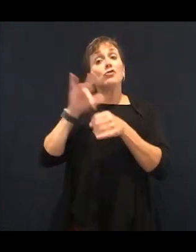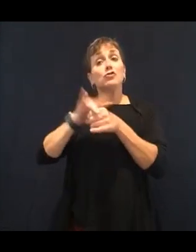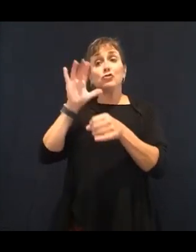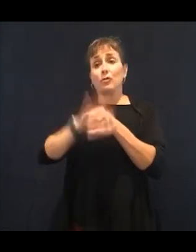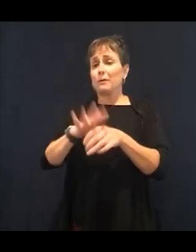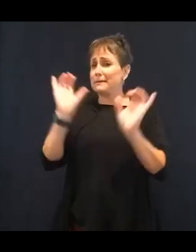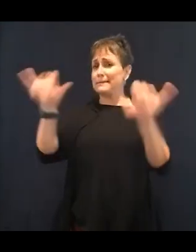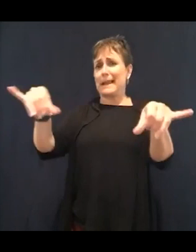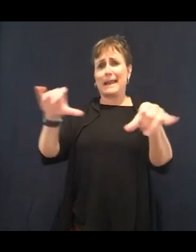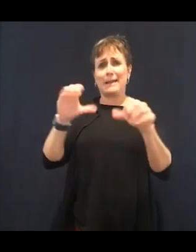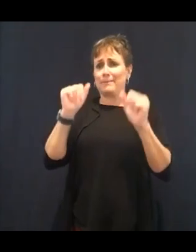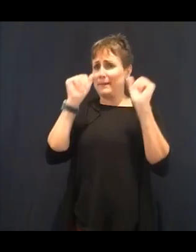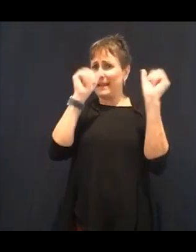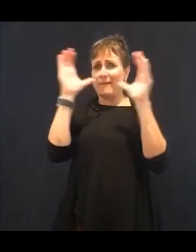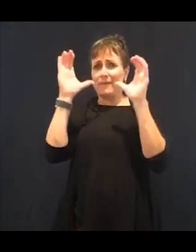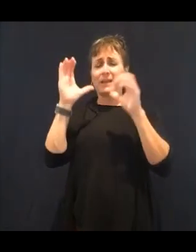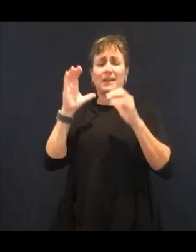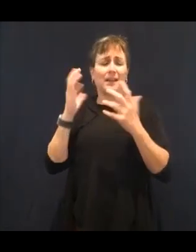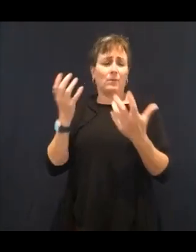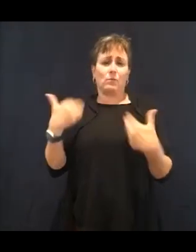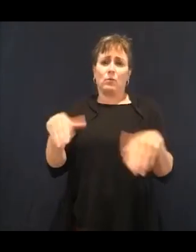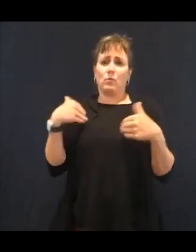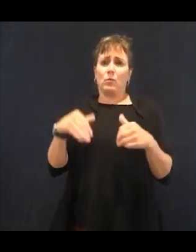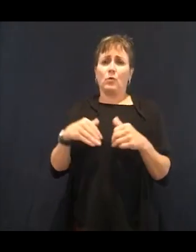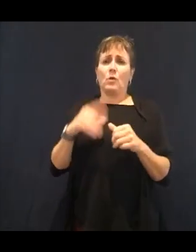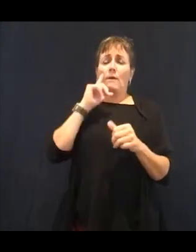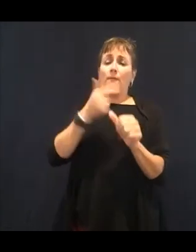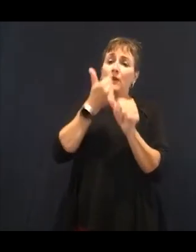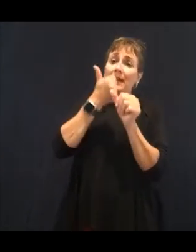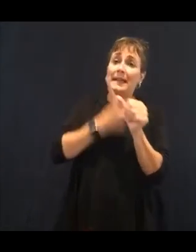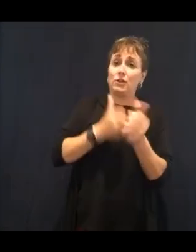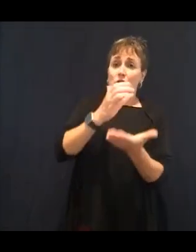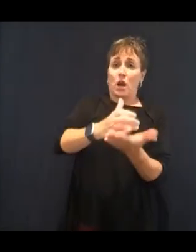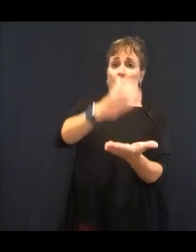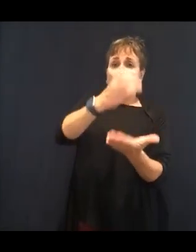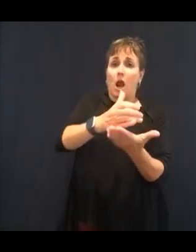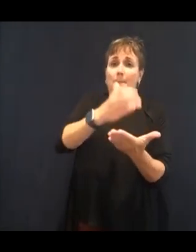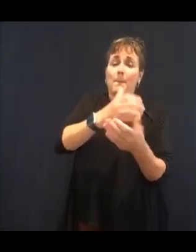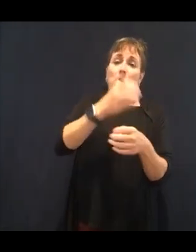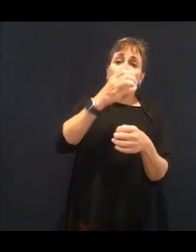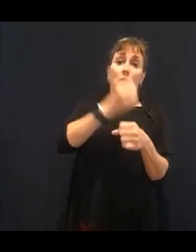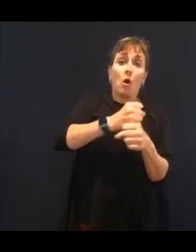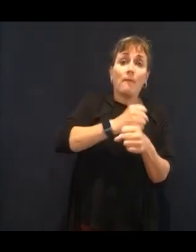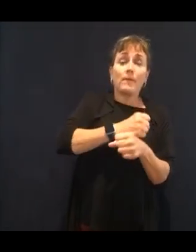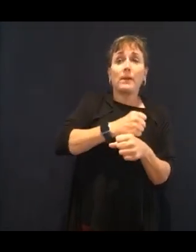coffee or alcohol that you drink or one cup of soda,